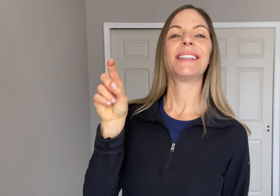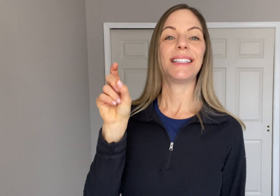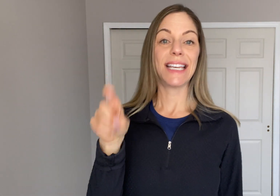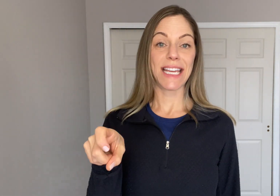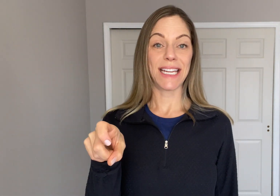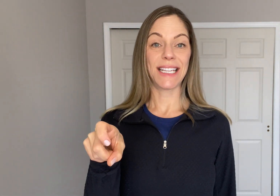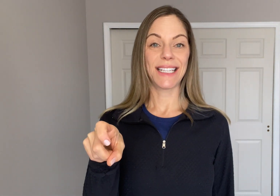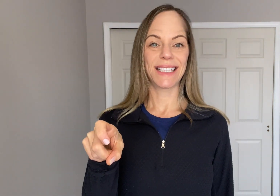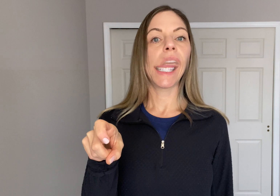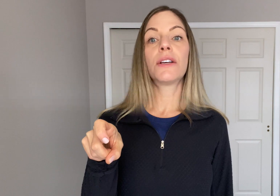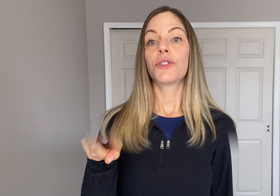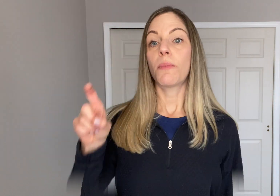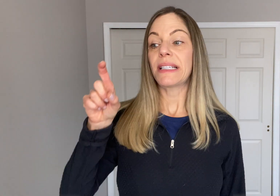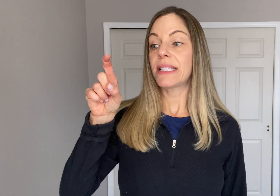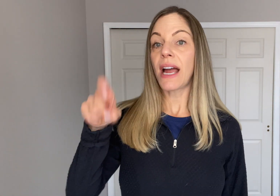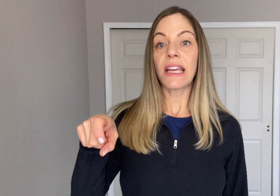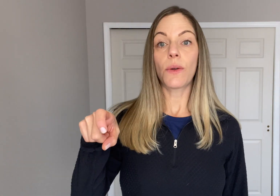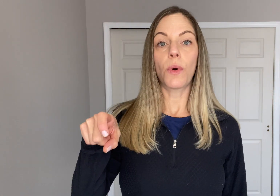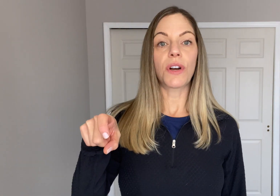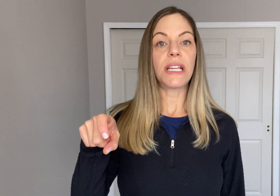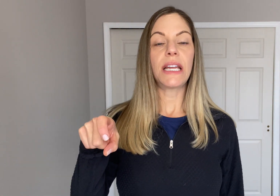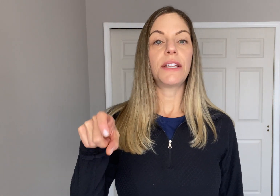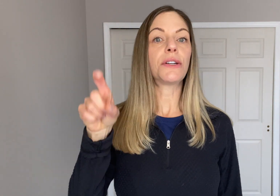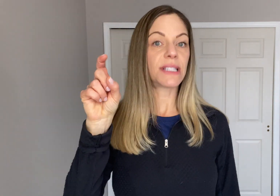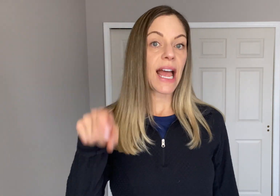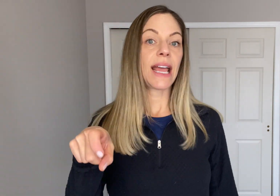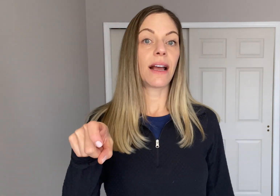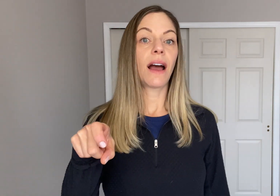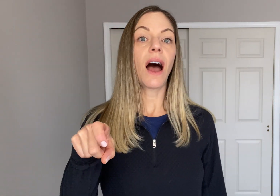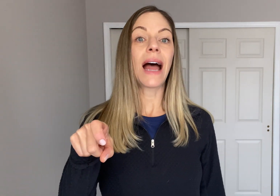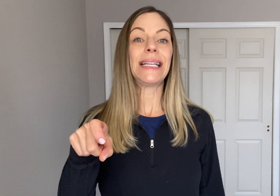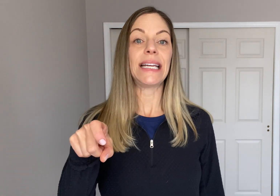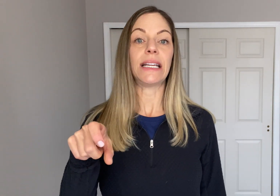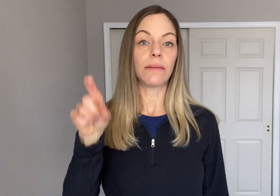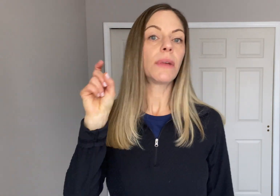"Need" So by signing the word need you're saying "I need.."